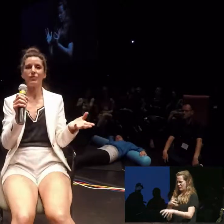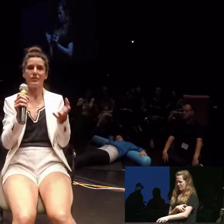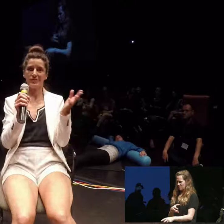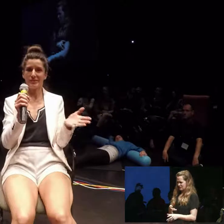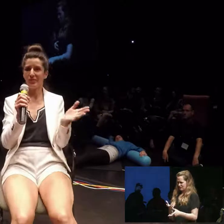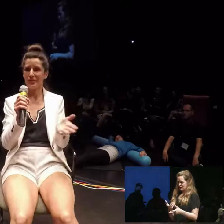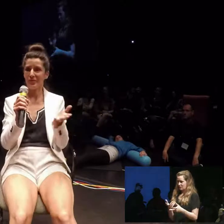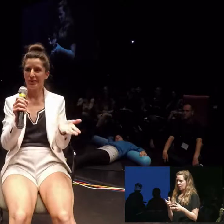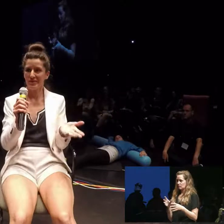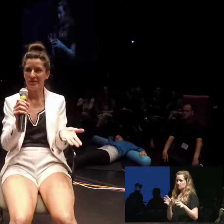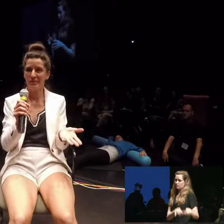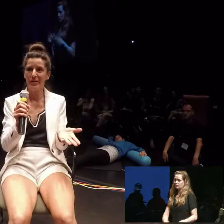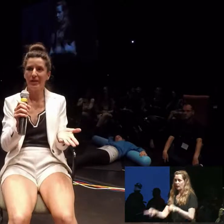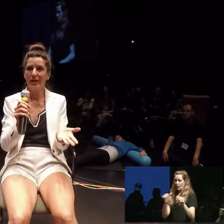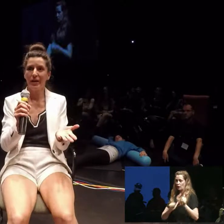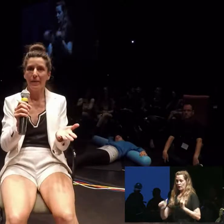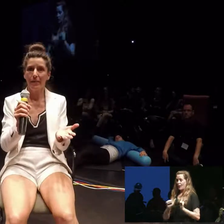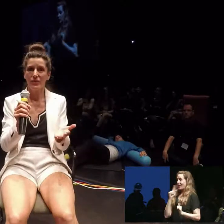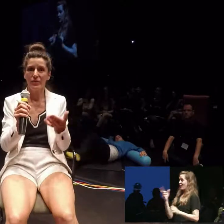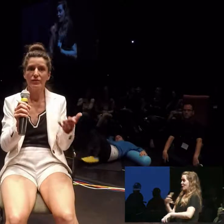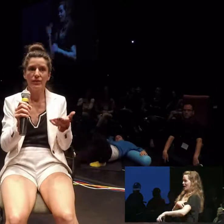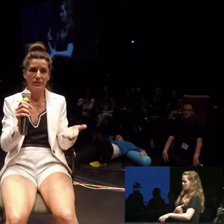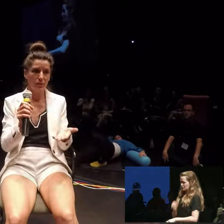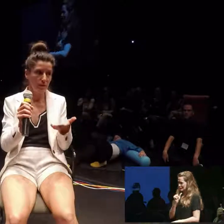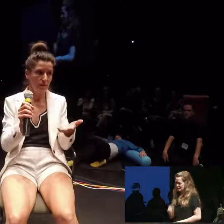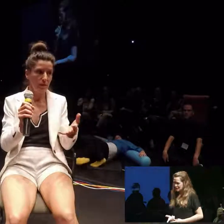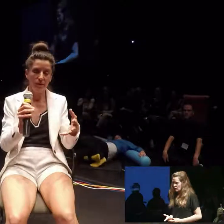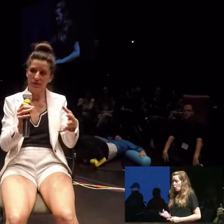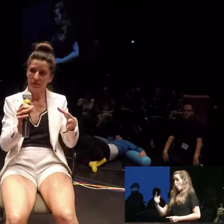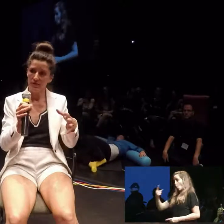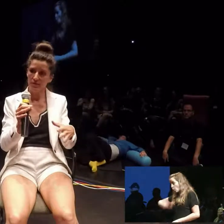that's powerful I want as it wants to be so we do transform it but there's also